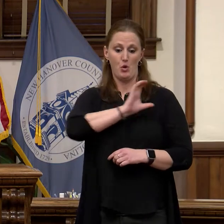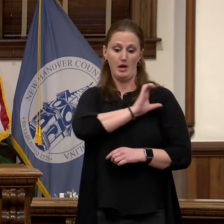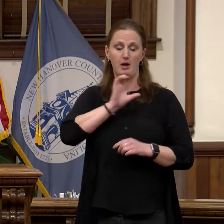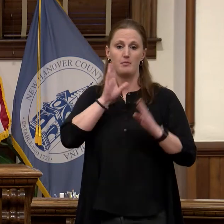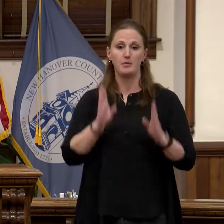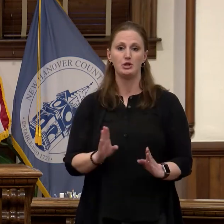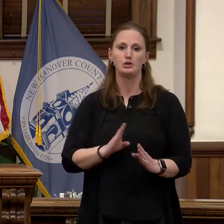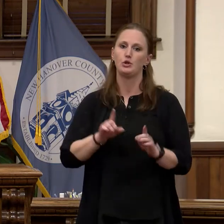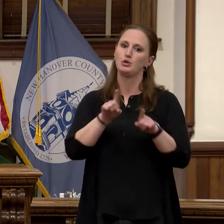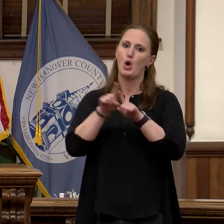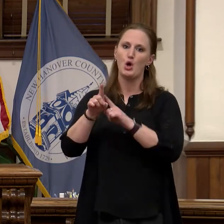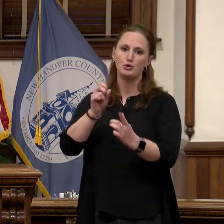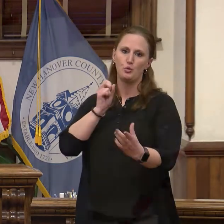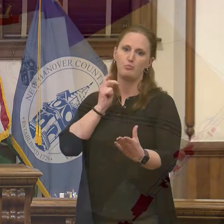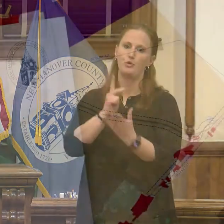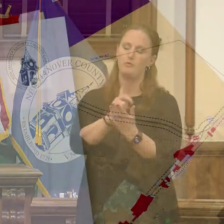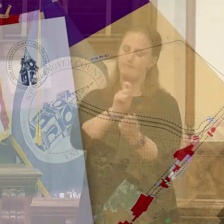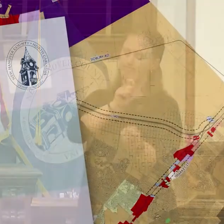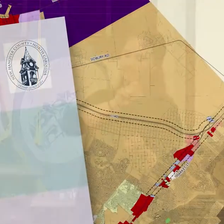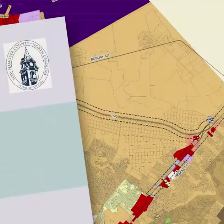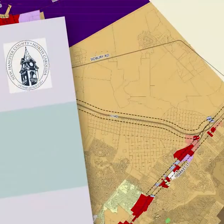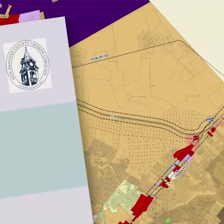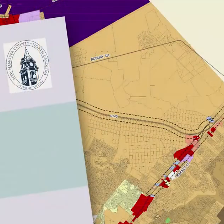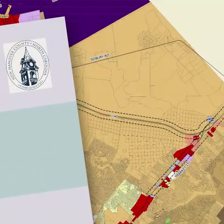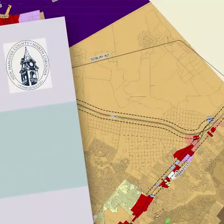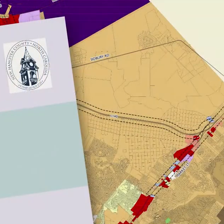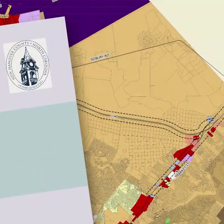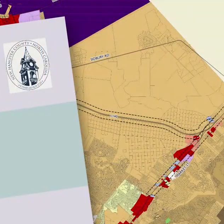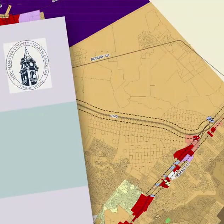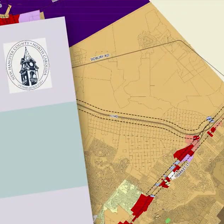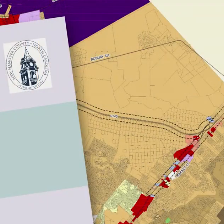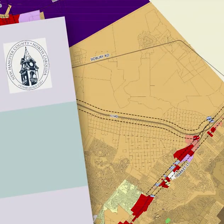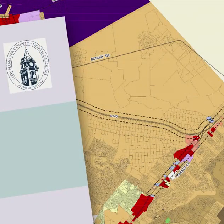the most substantial change to the county's zoning ordinance since it was